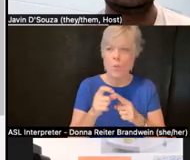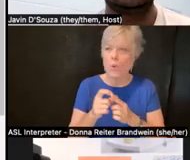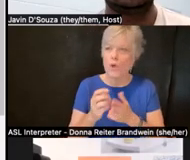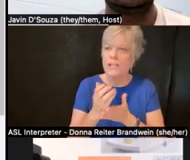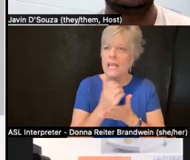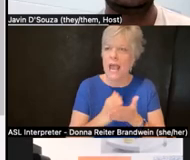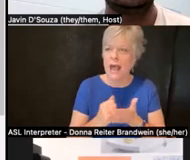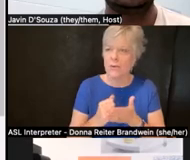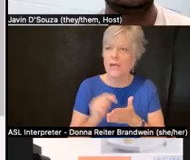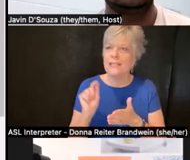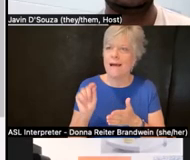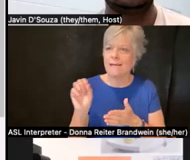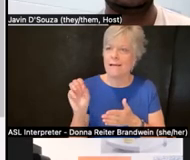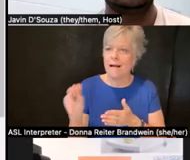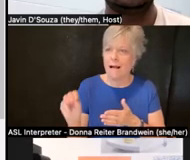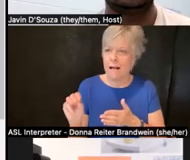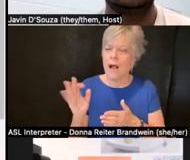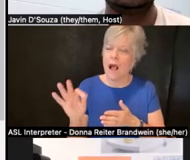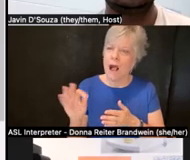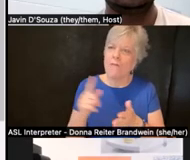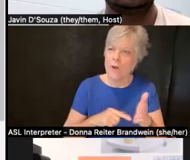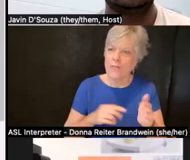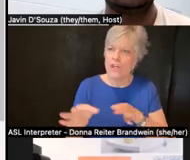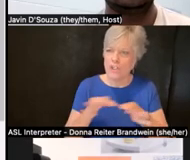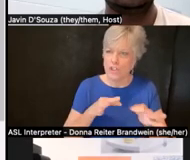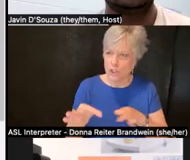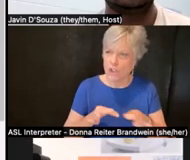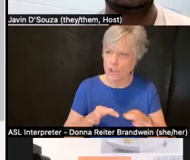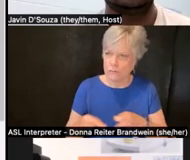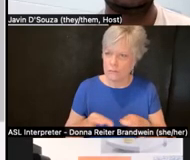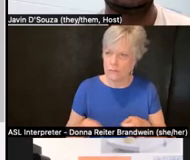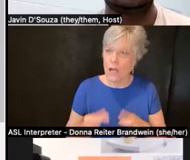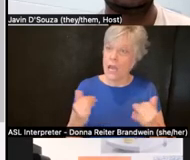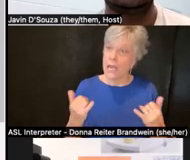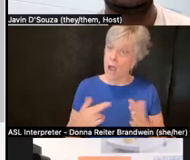of the journal, which is now registered with the Library of Congress.